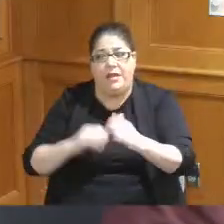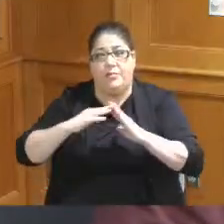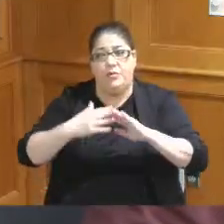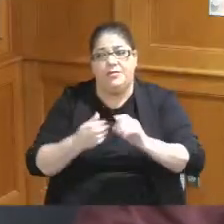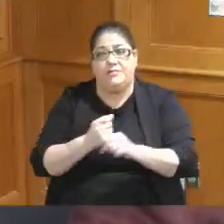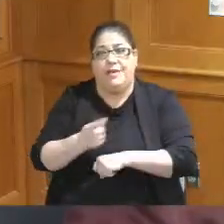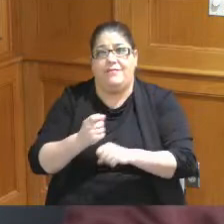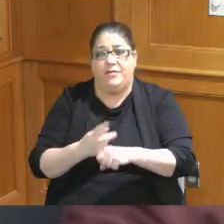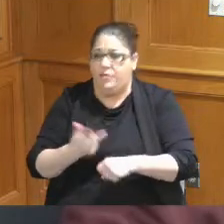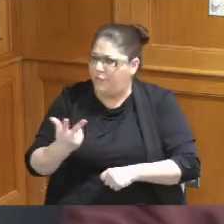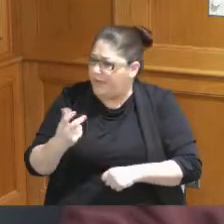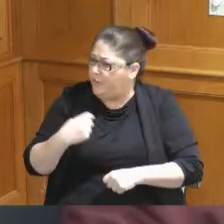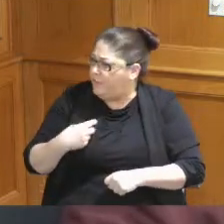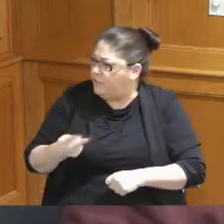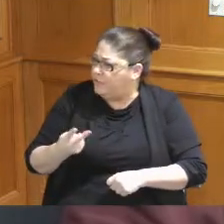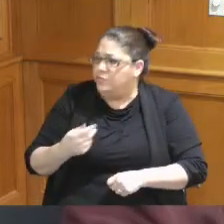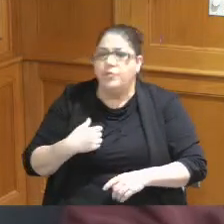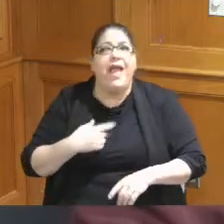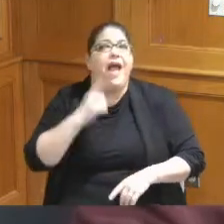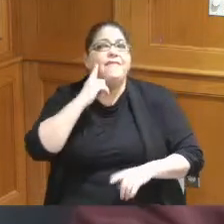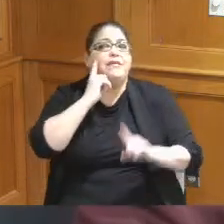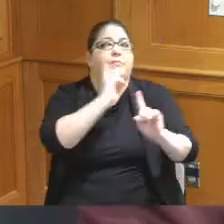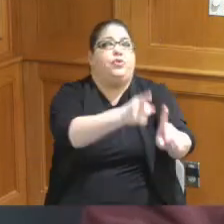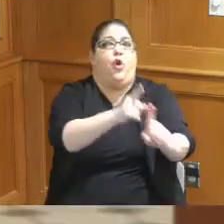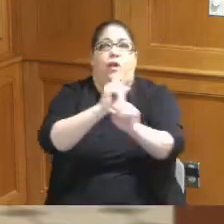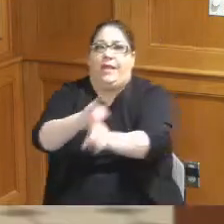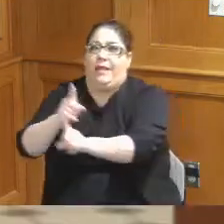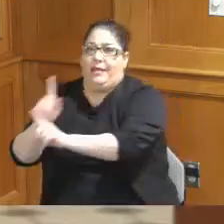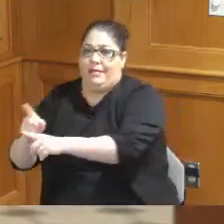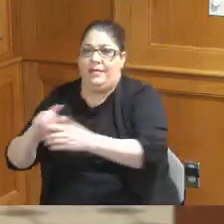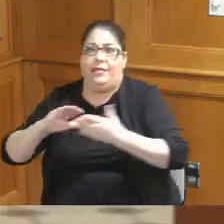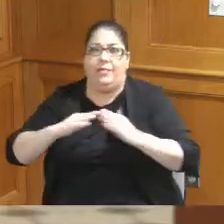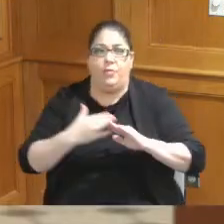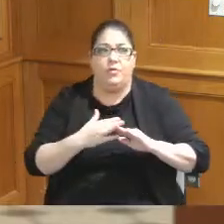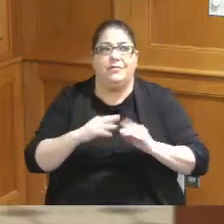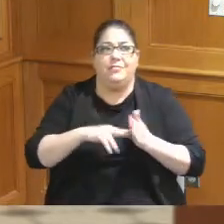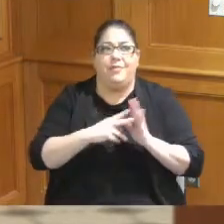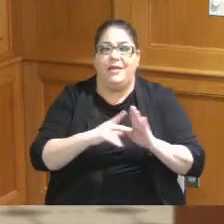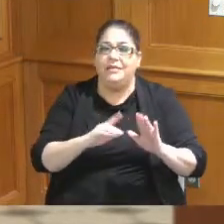it three or two we have Target communities so we really intensely work with them and come up with a